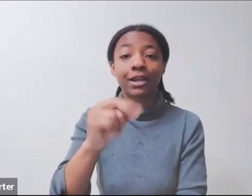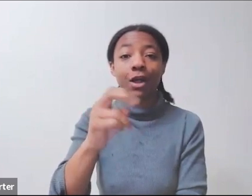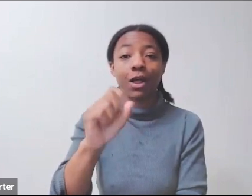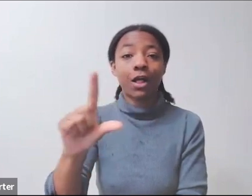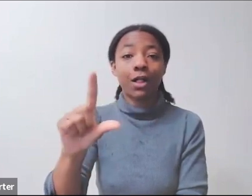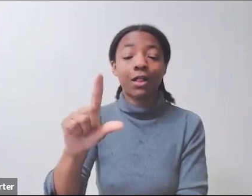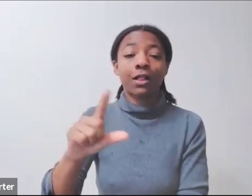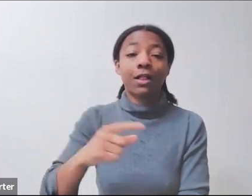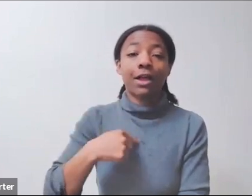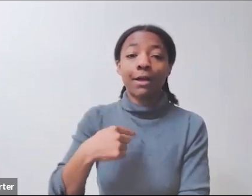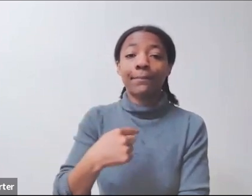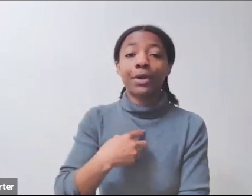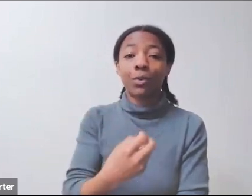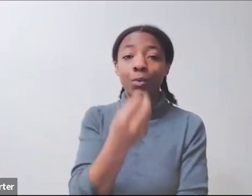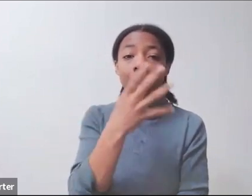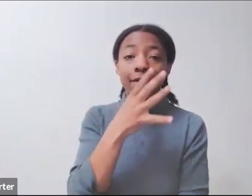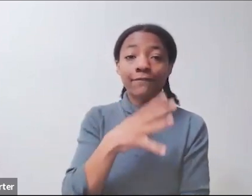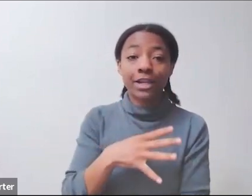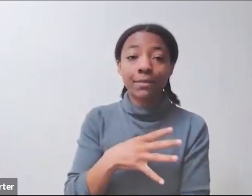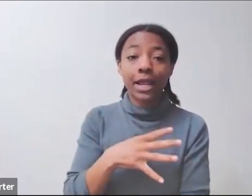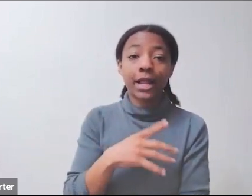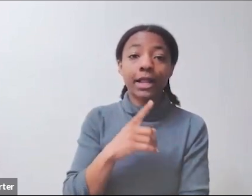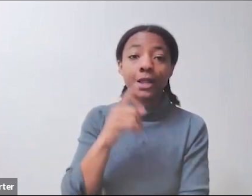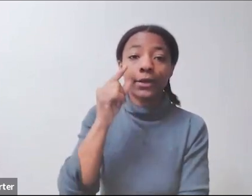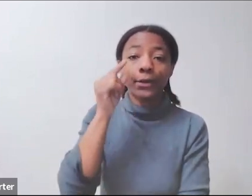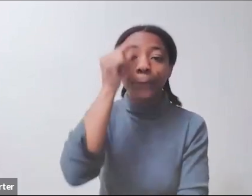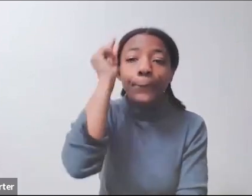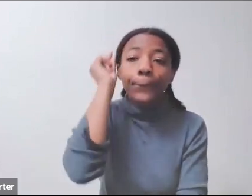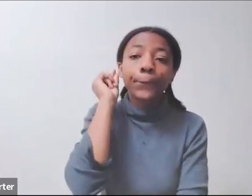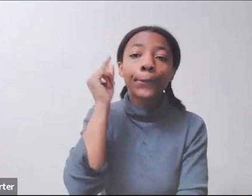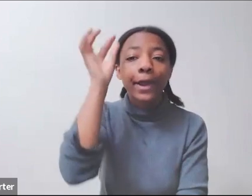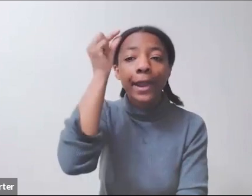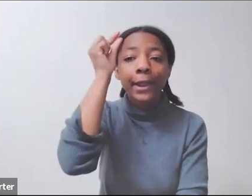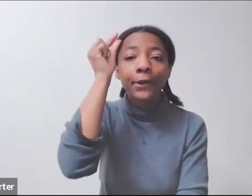I'm a White female, very short hair.